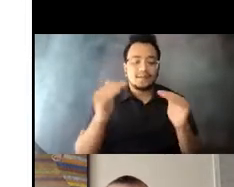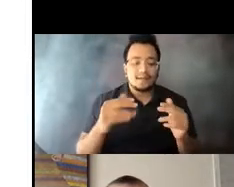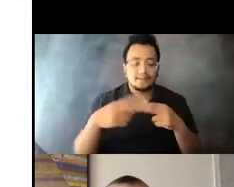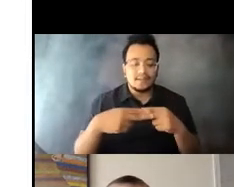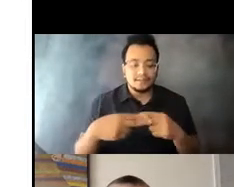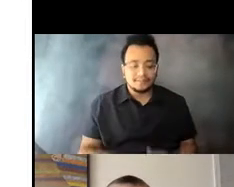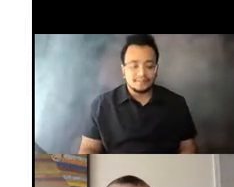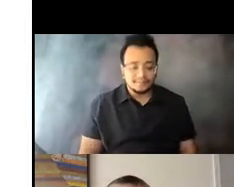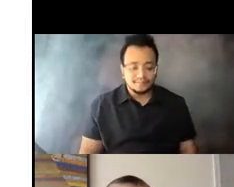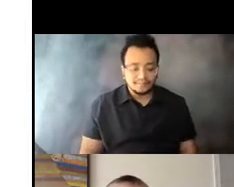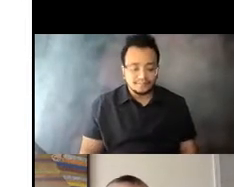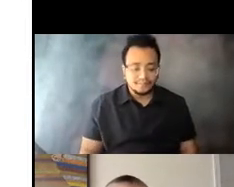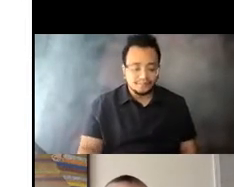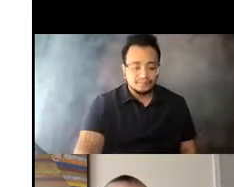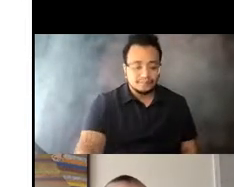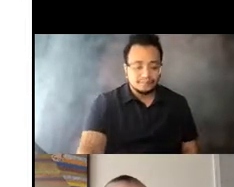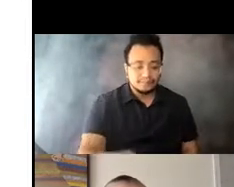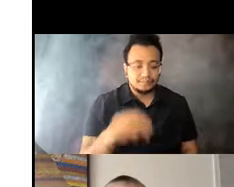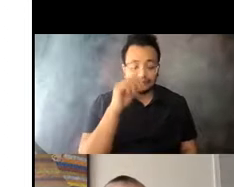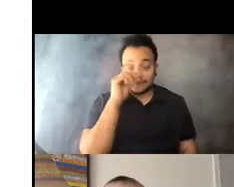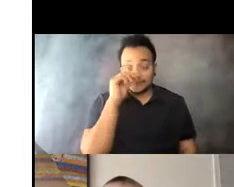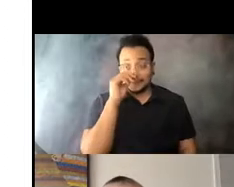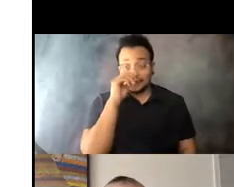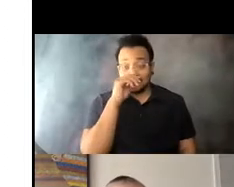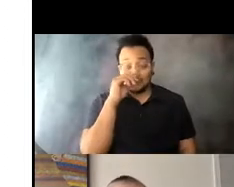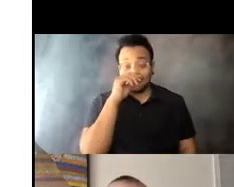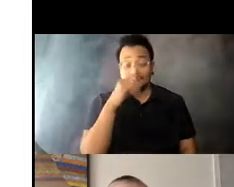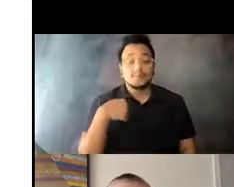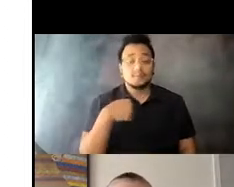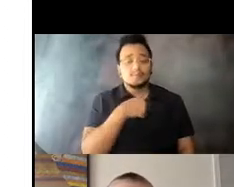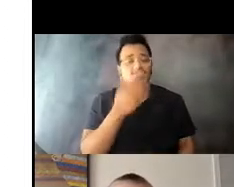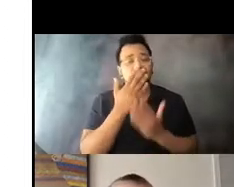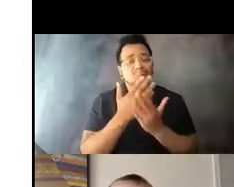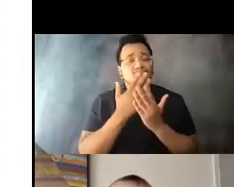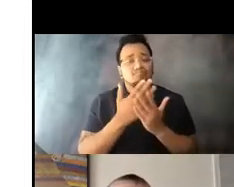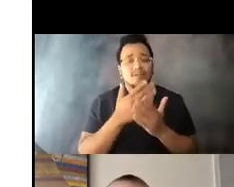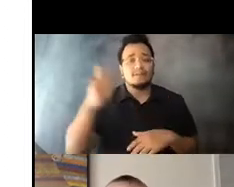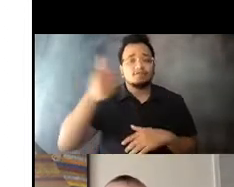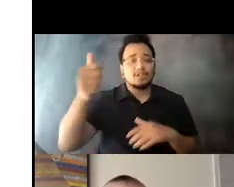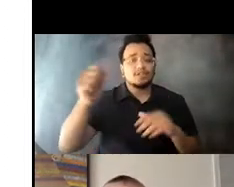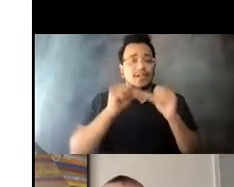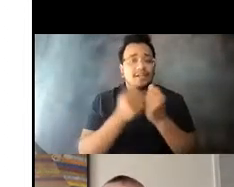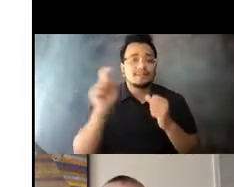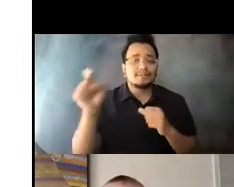15:07:09 We are very appreciative of the transit agencies that provide additional services